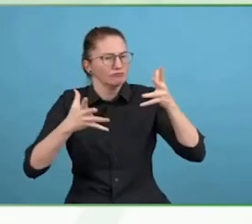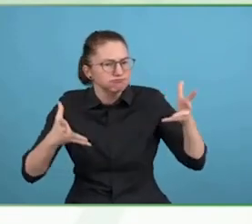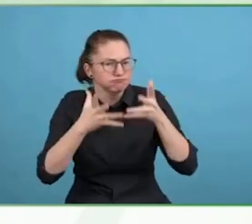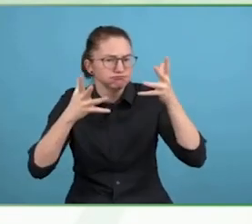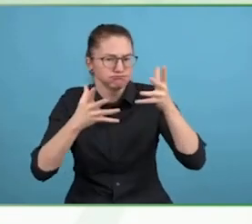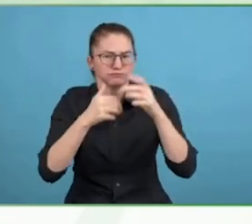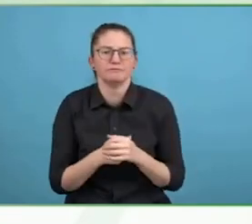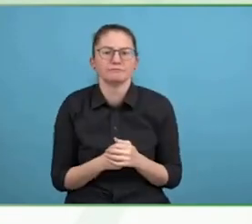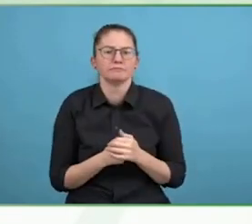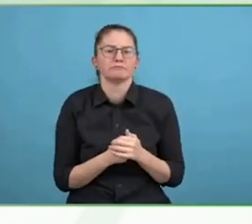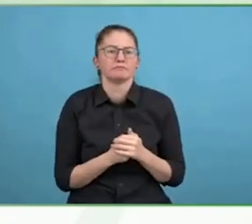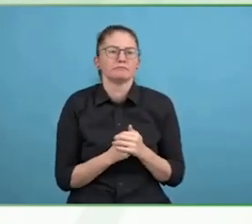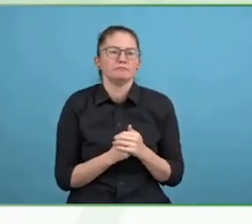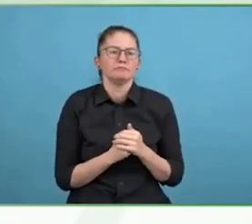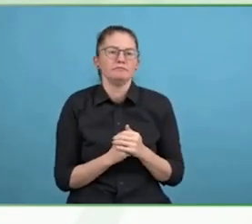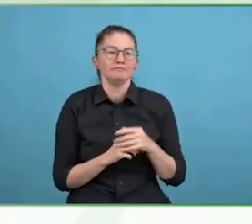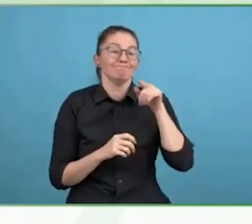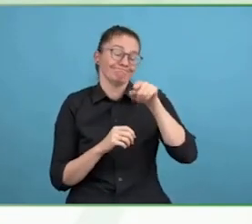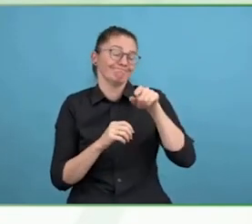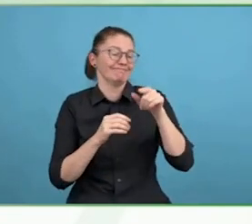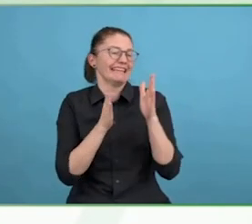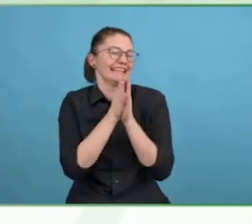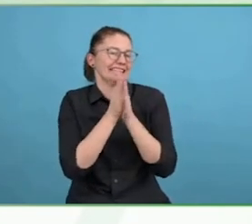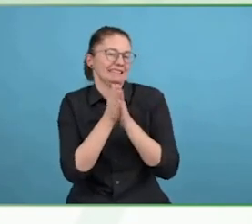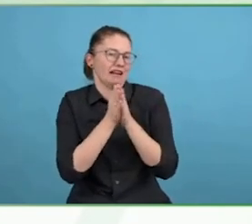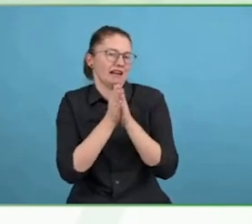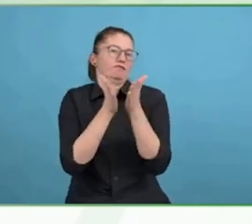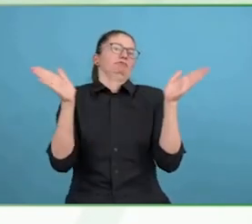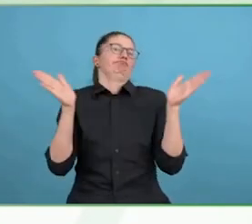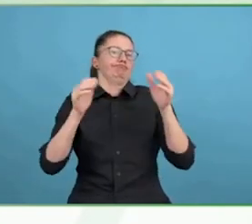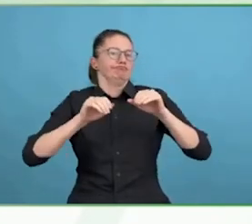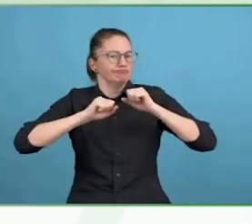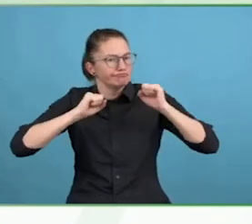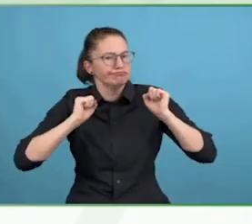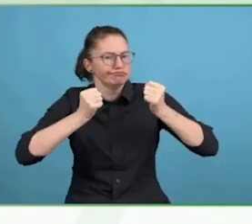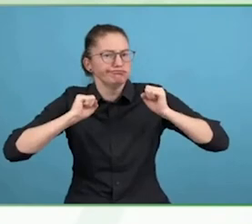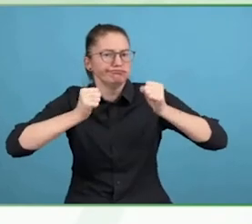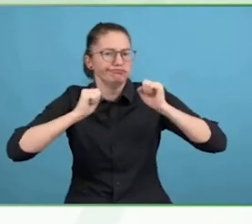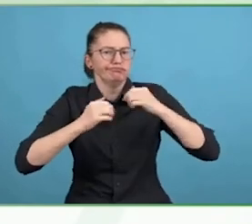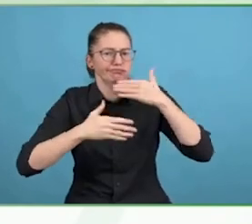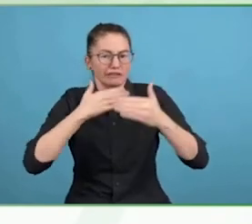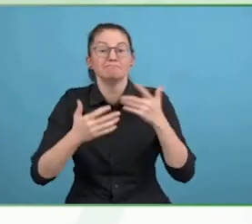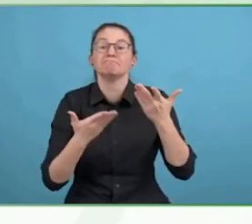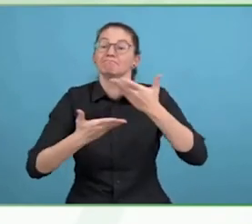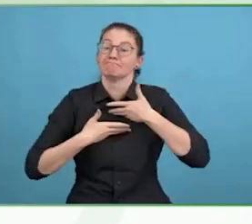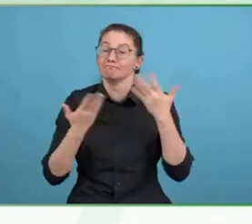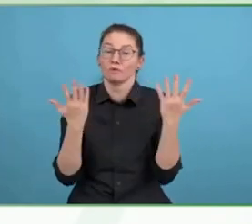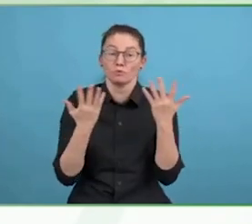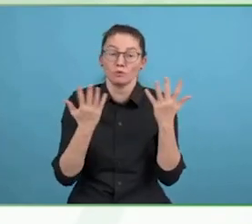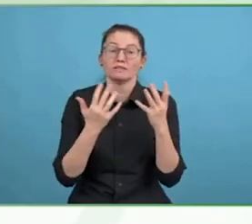We do it because it is the right thing to do. We also recognise that there is a business consequence to this and